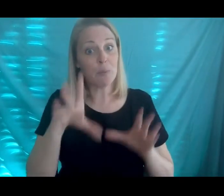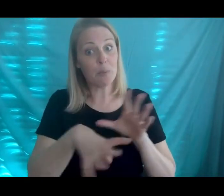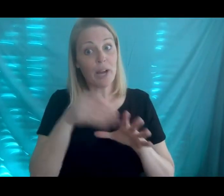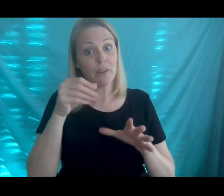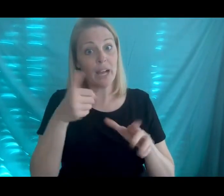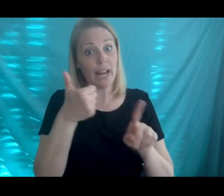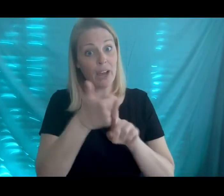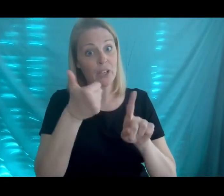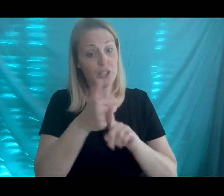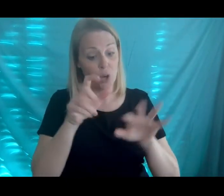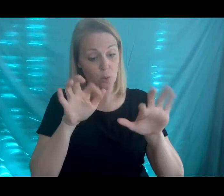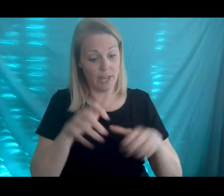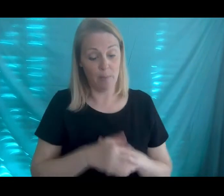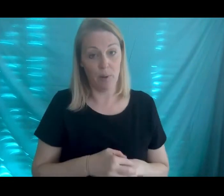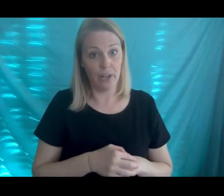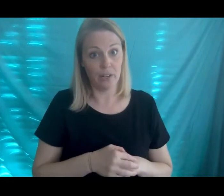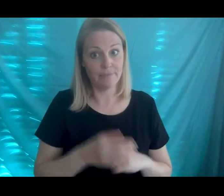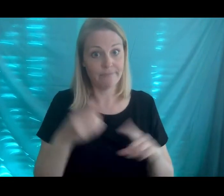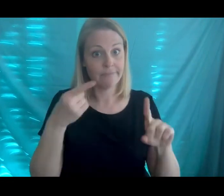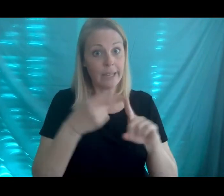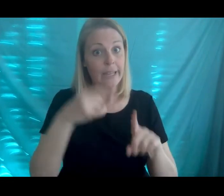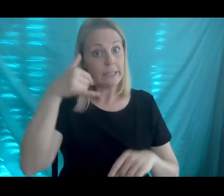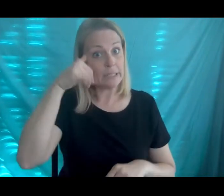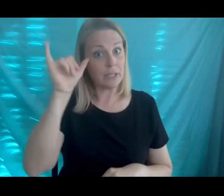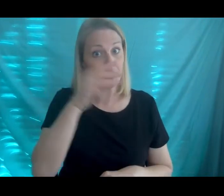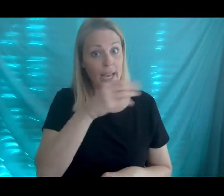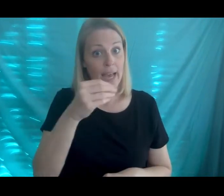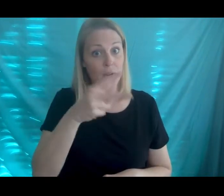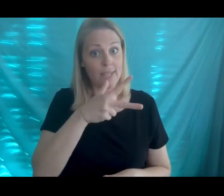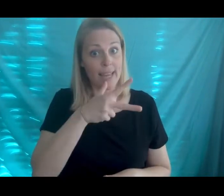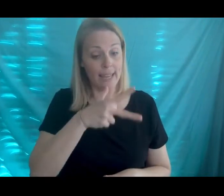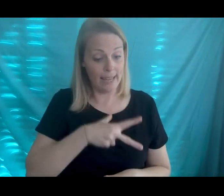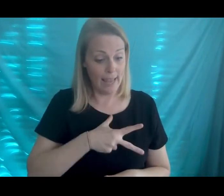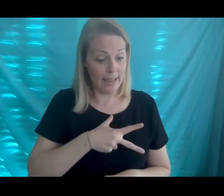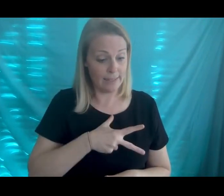Brown got out his own typewriter dear cows and hens